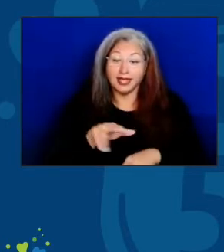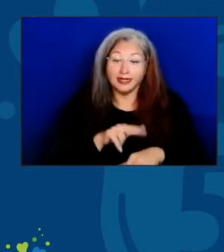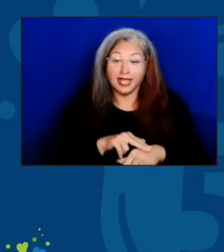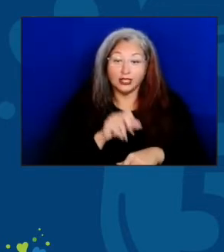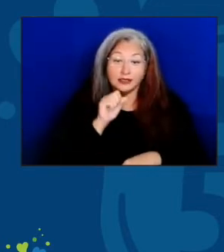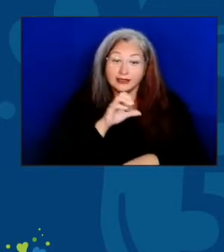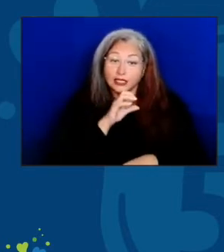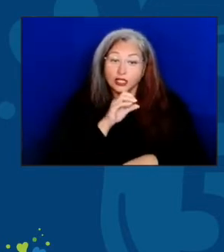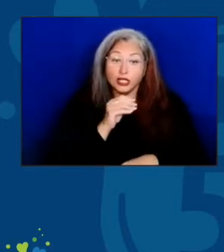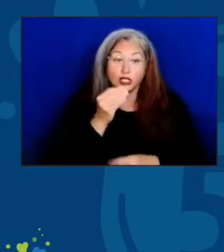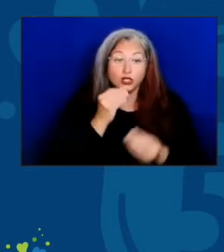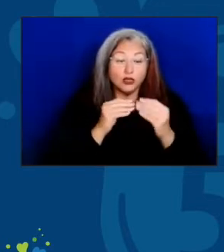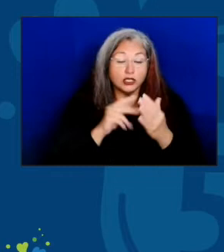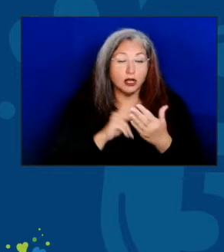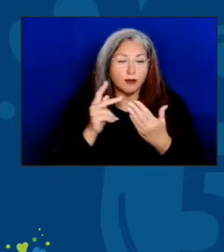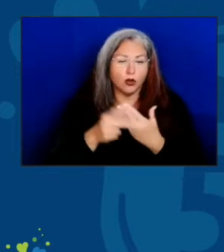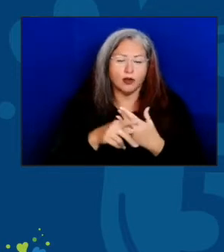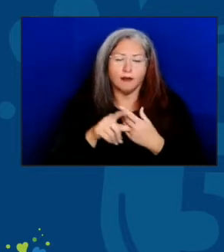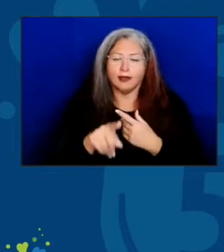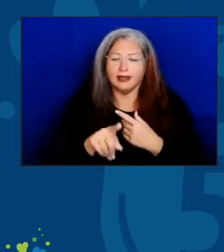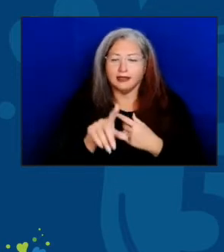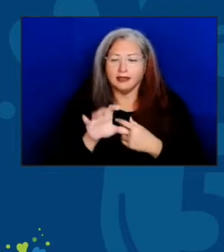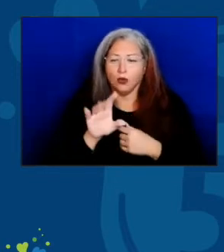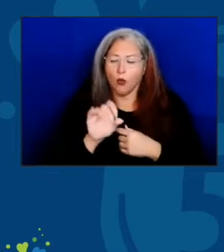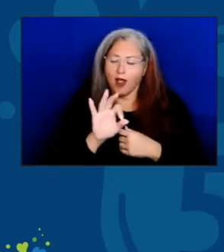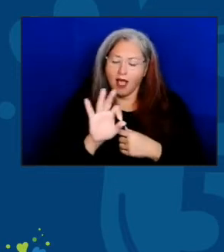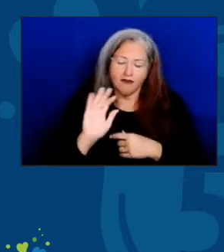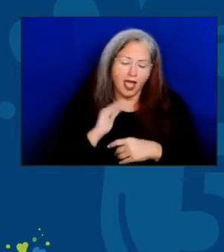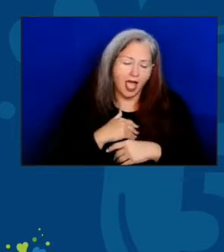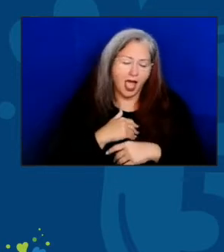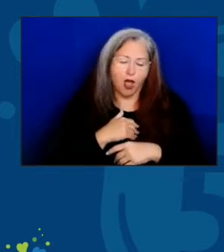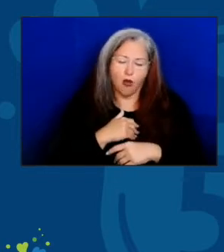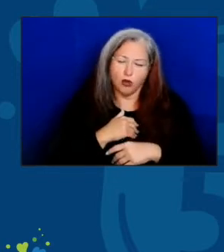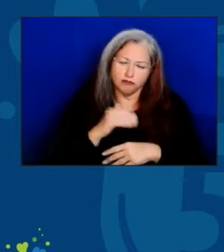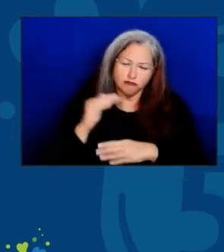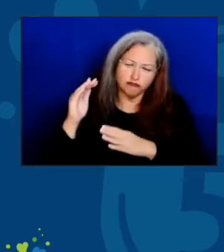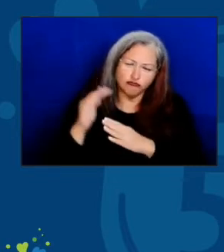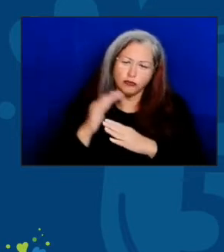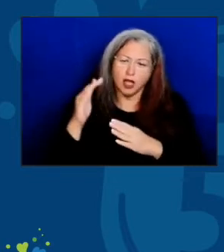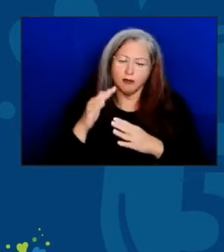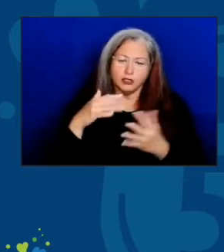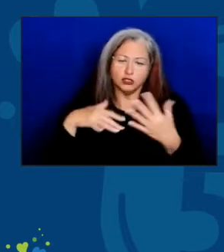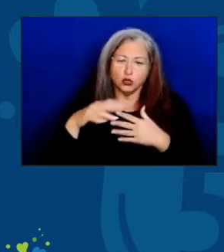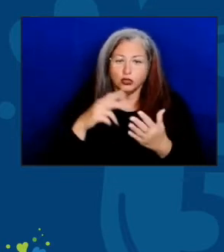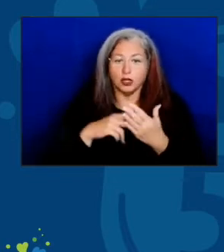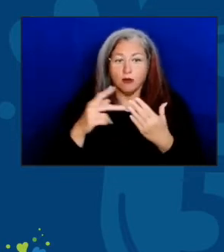is absolutely one of the flagship social programs in our country's history.